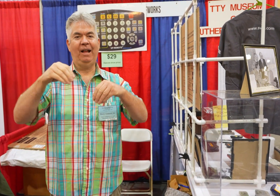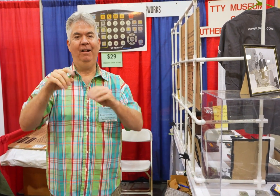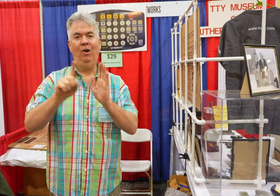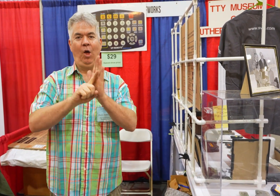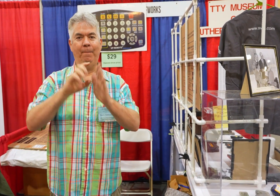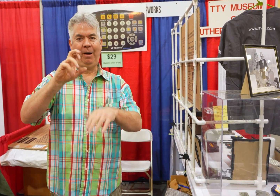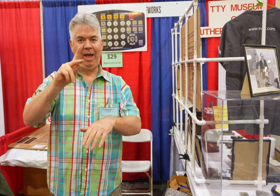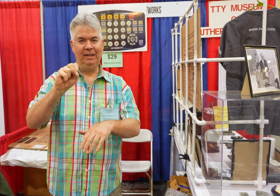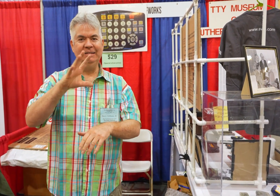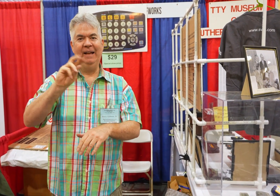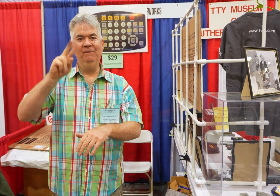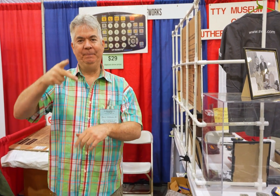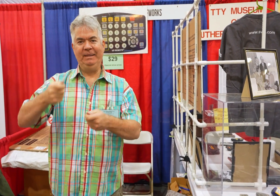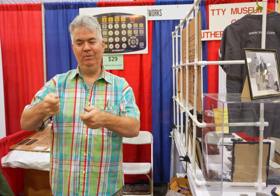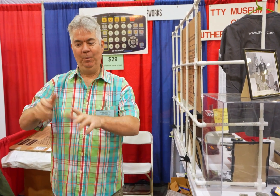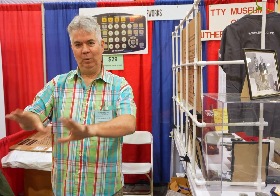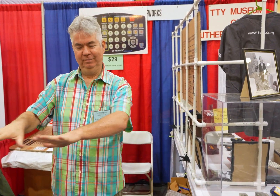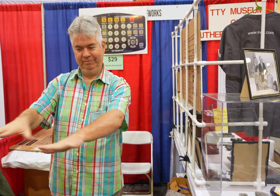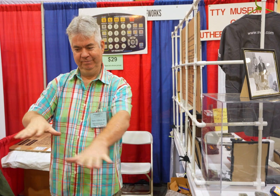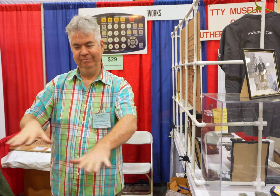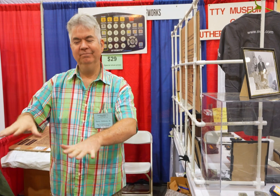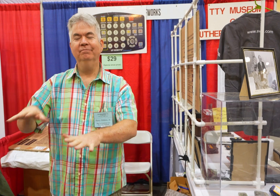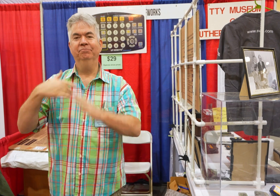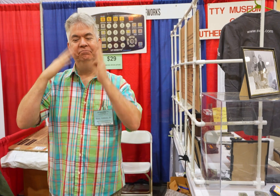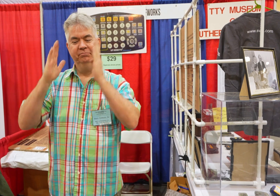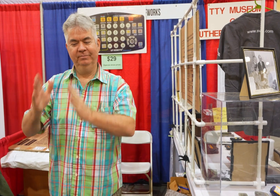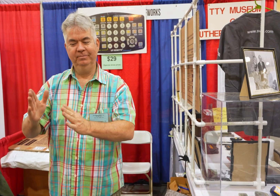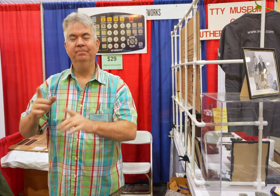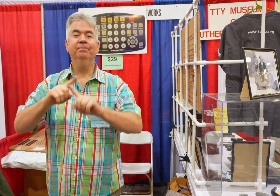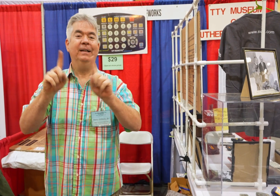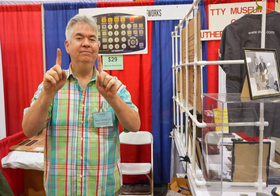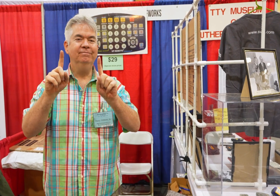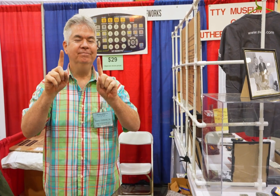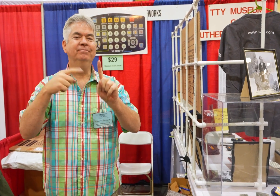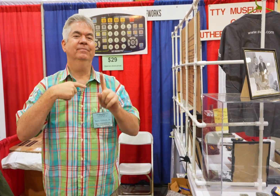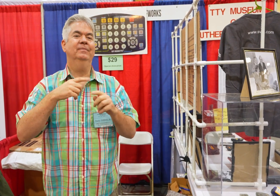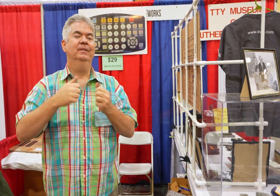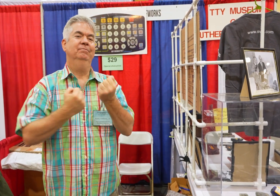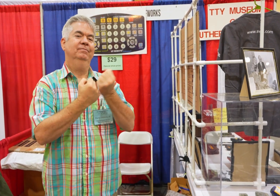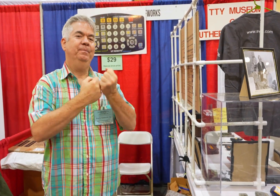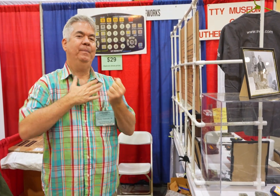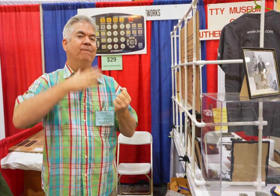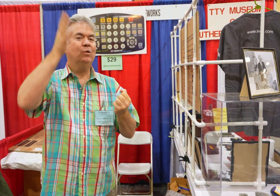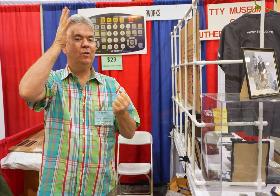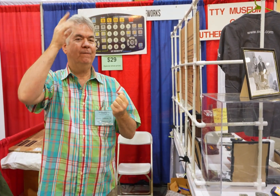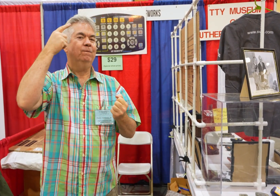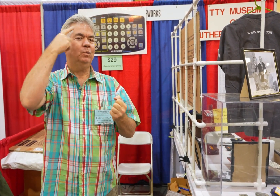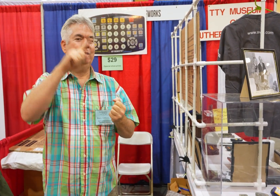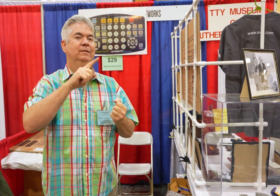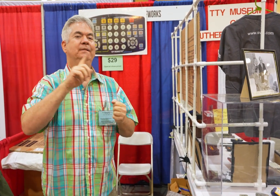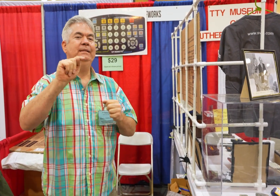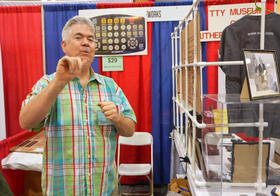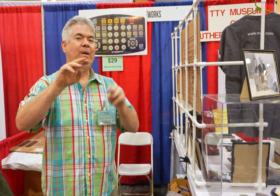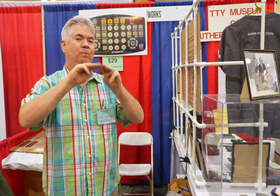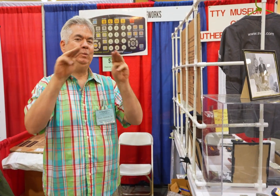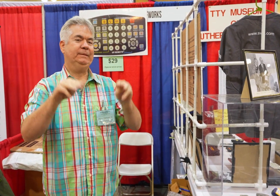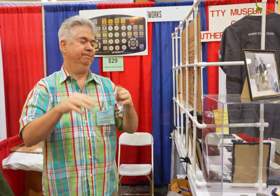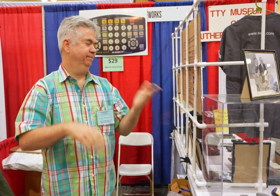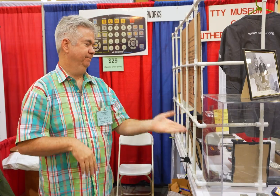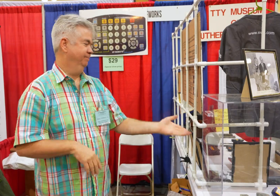selling alarm clocks and VP remotes. However, I'm also here on behalf of my father supporting his TTY museum.